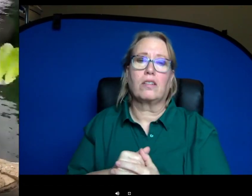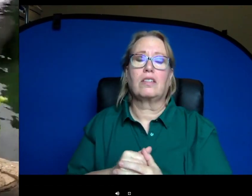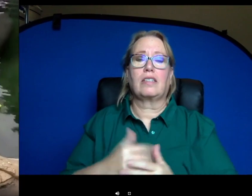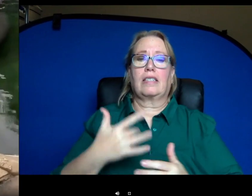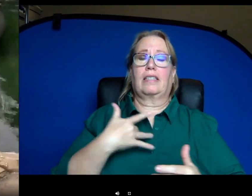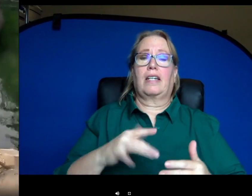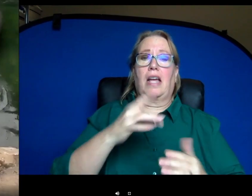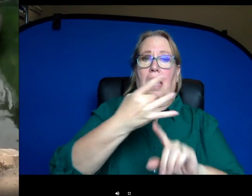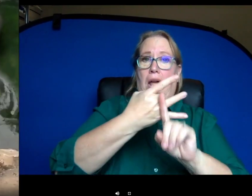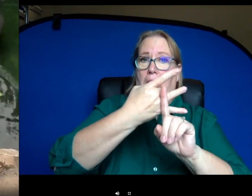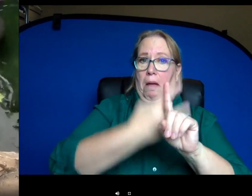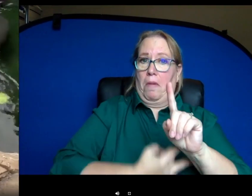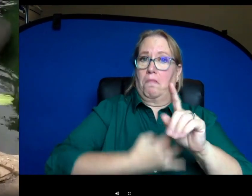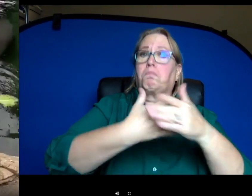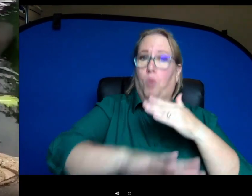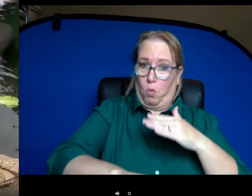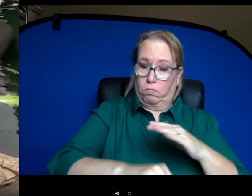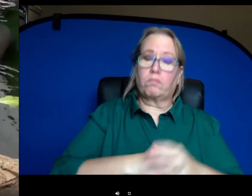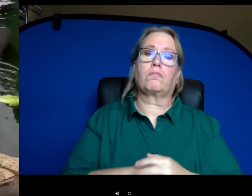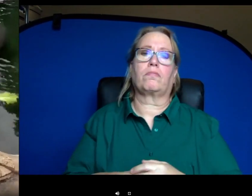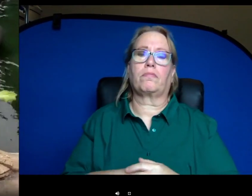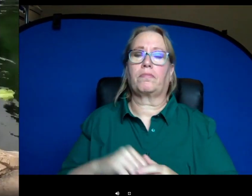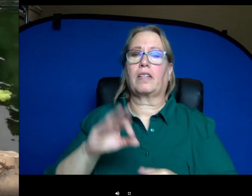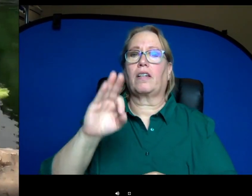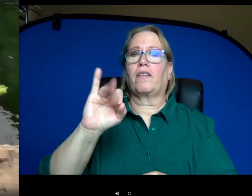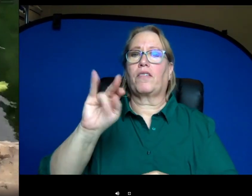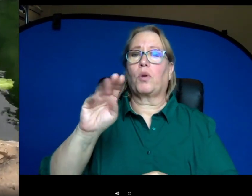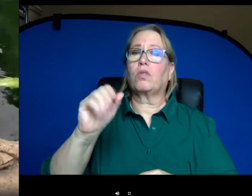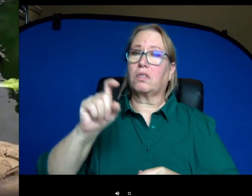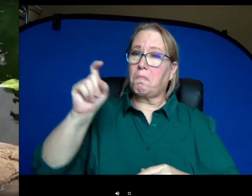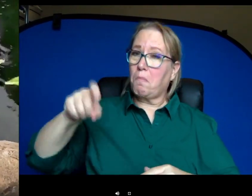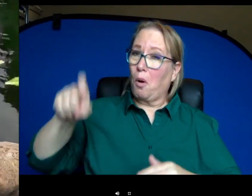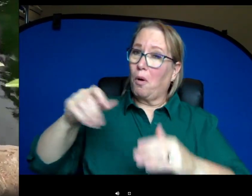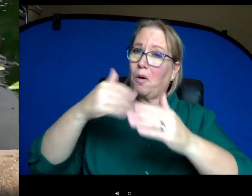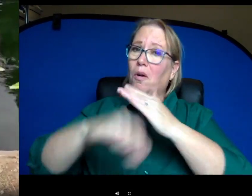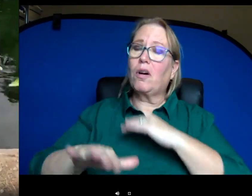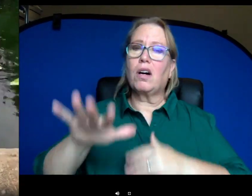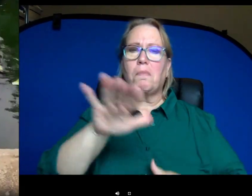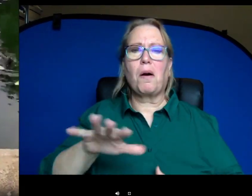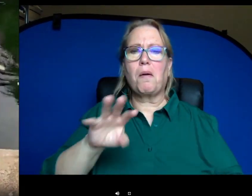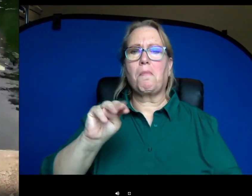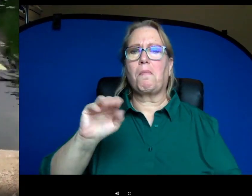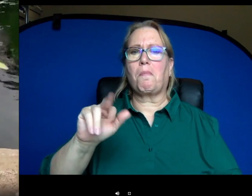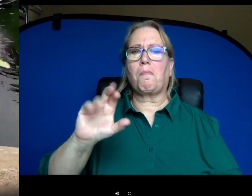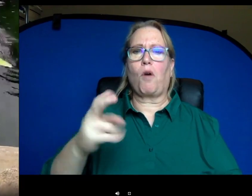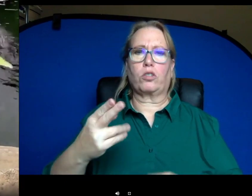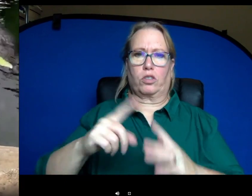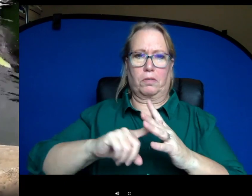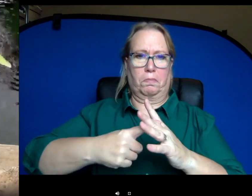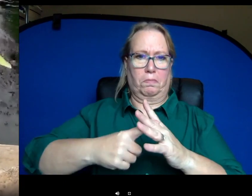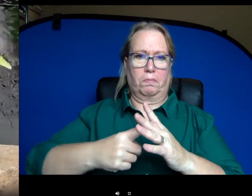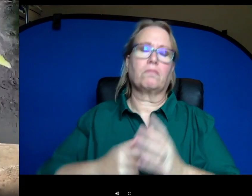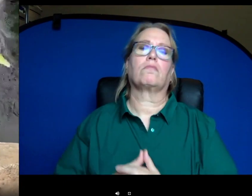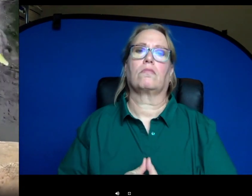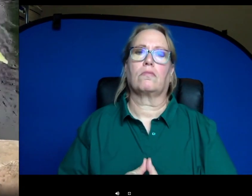months and Fiona uh was supposed to be due uh around the beginning of March. Yeah, you